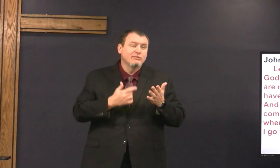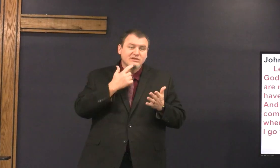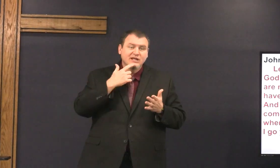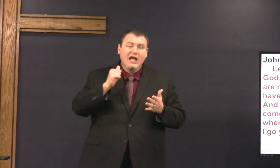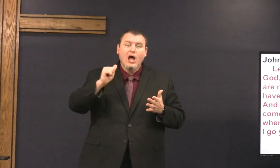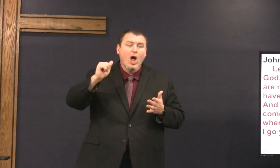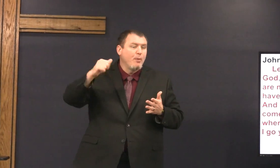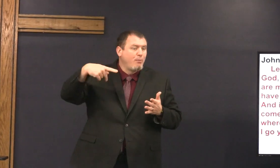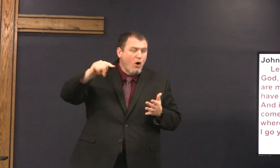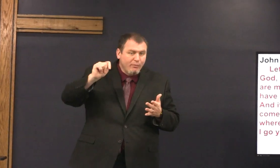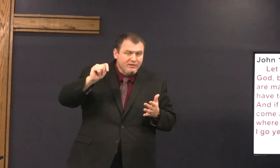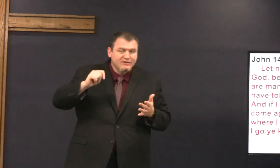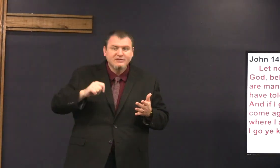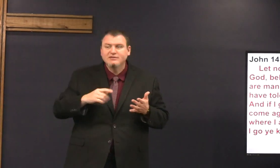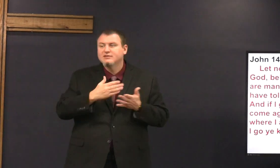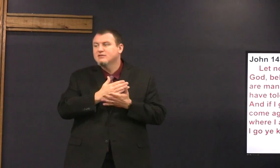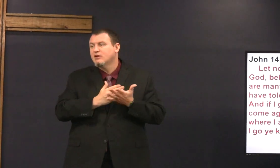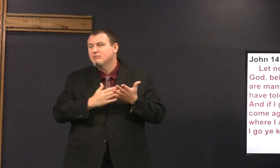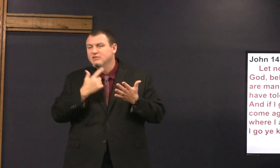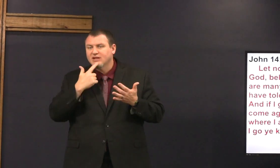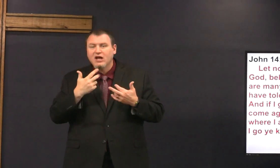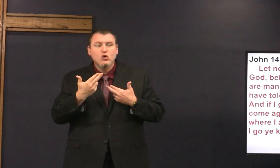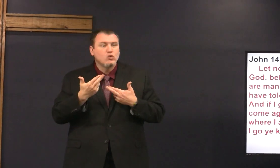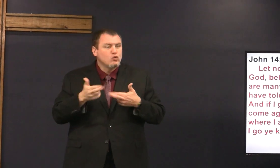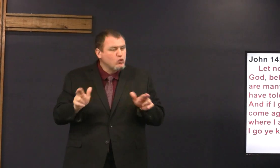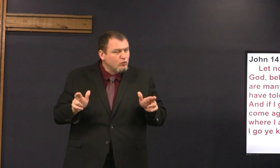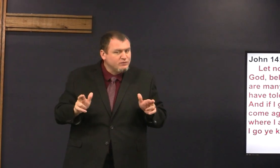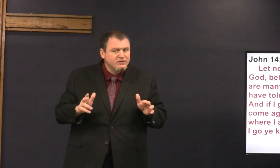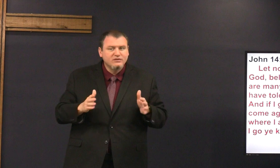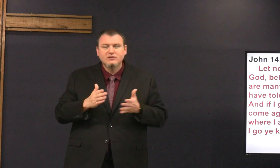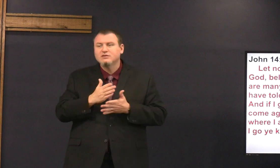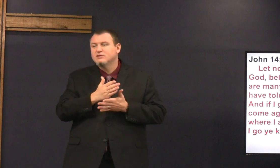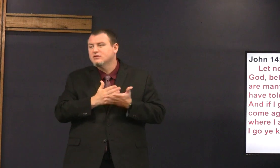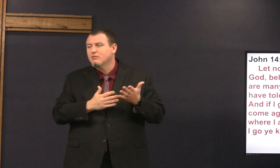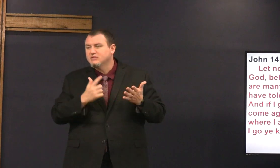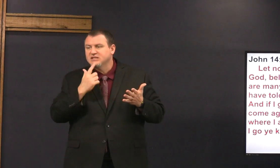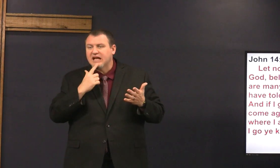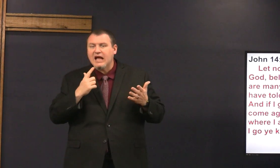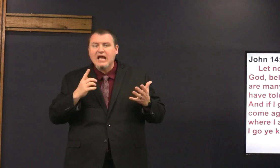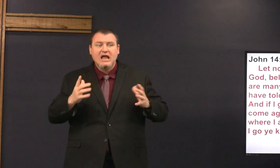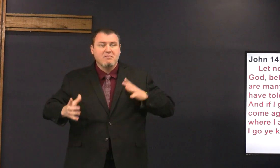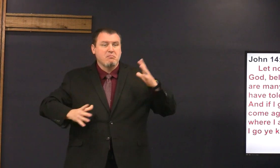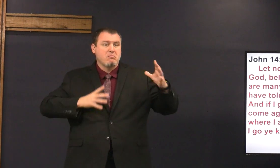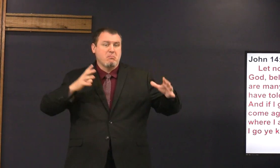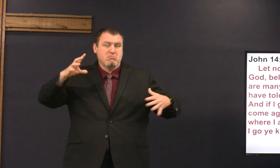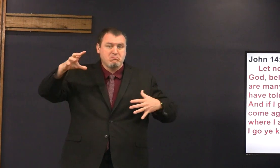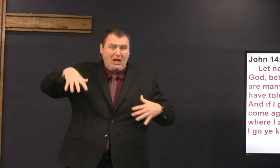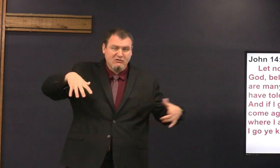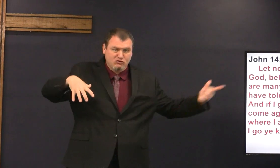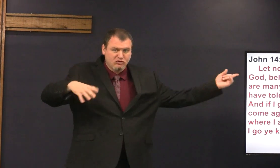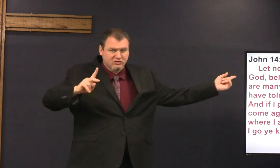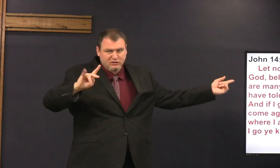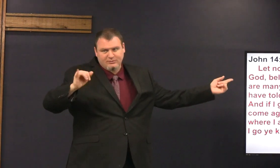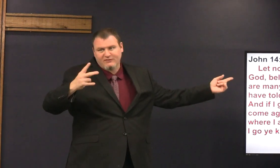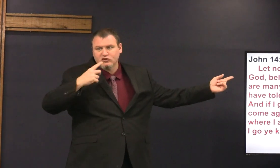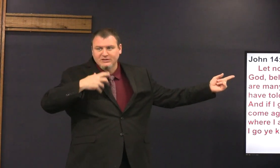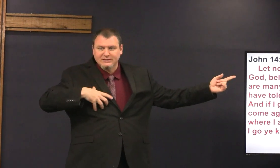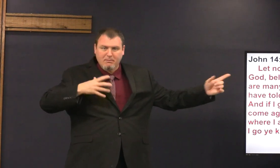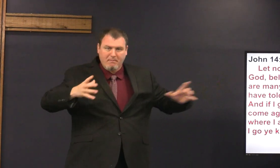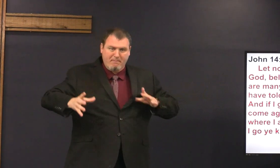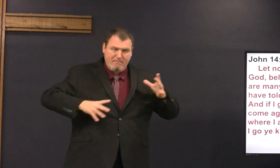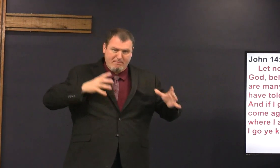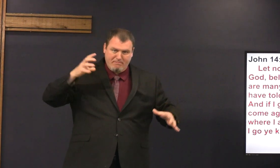different words some say Apartments some say rooms some say fancy places